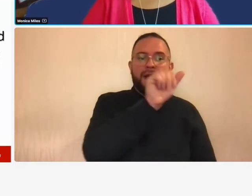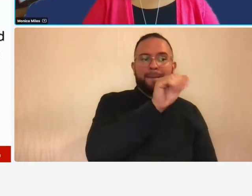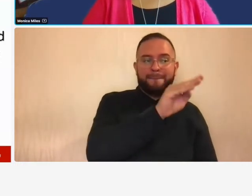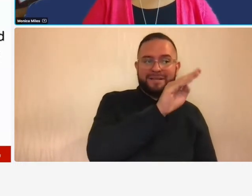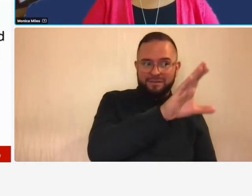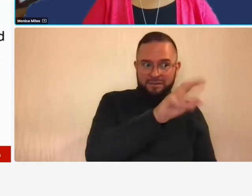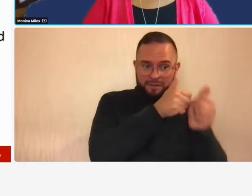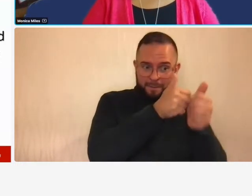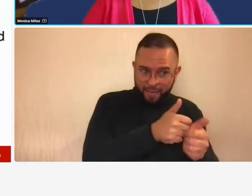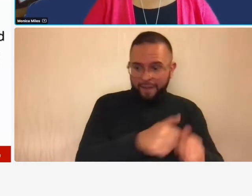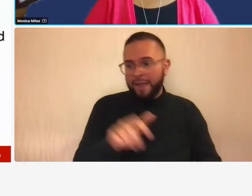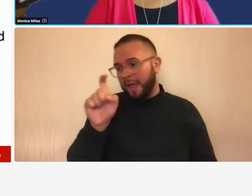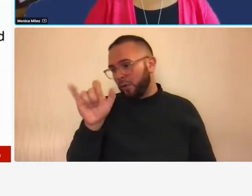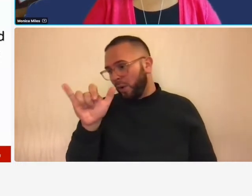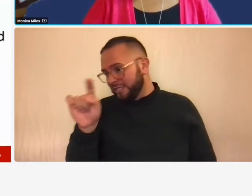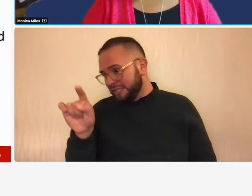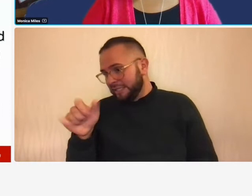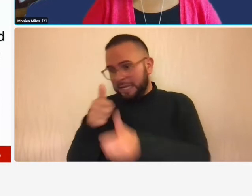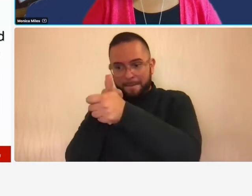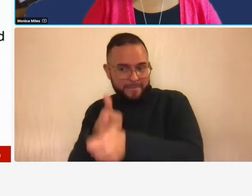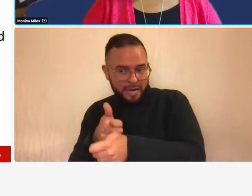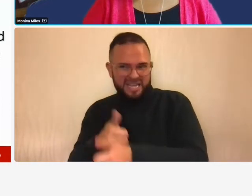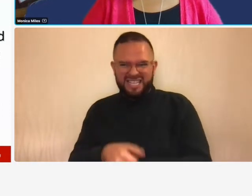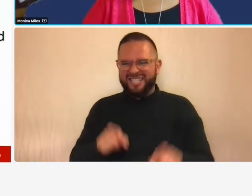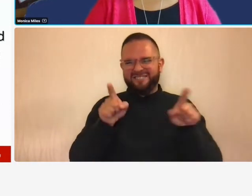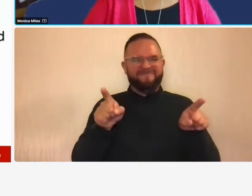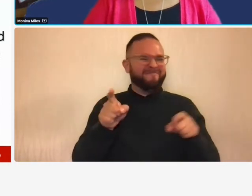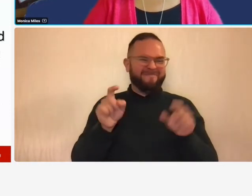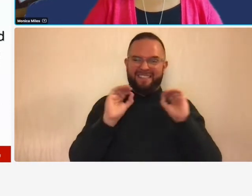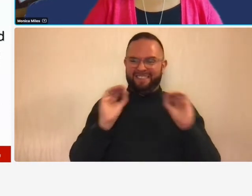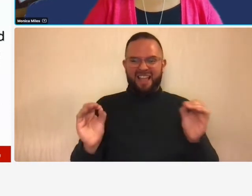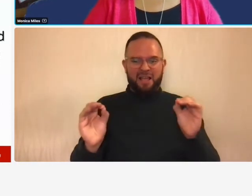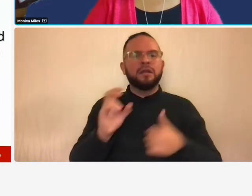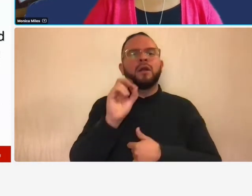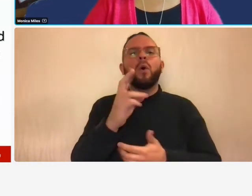if none of them are complying or if both of them are compliant so just drop your answer in the chat